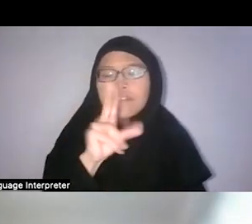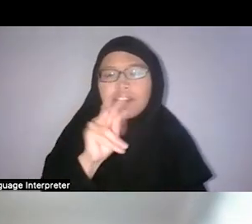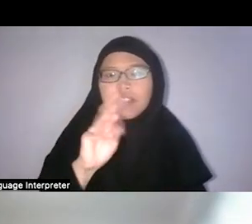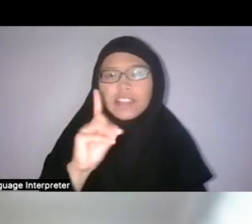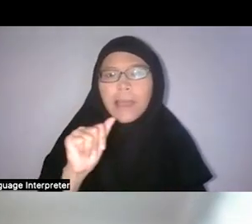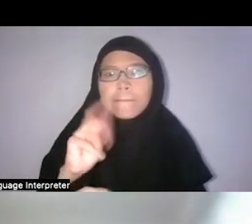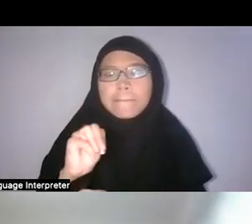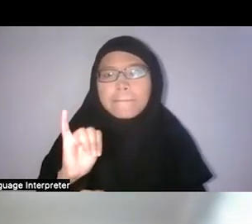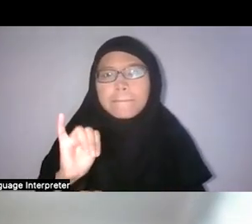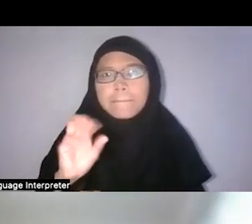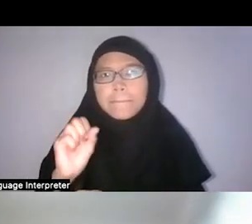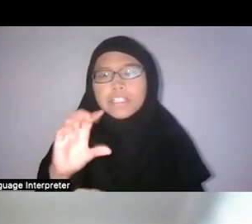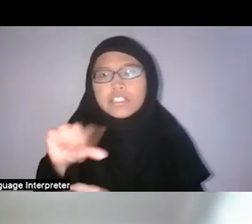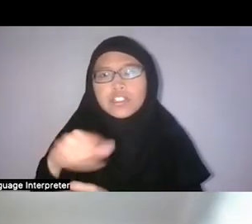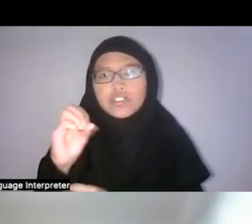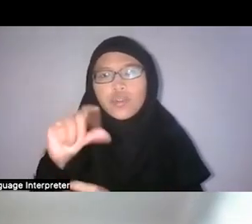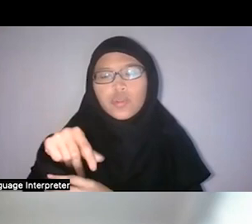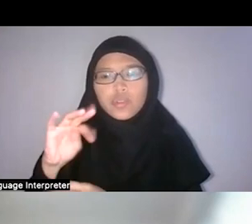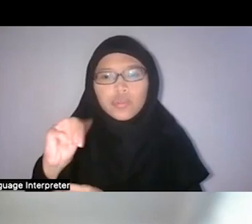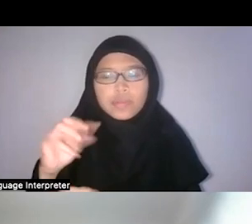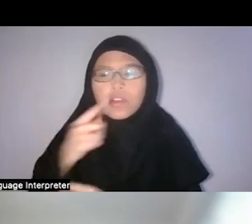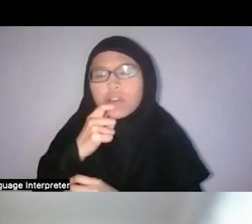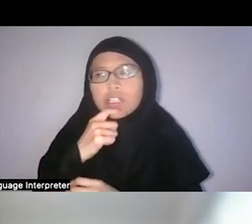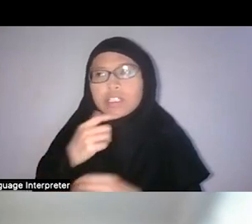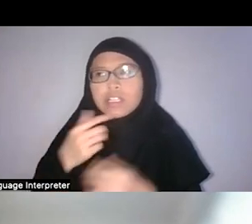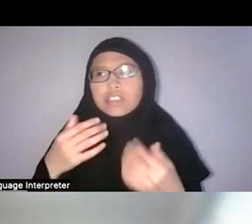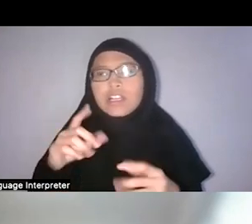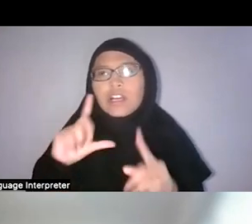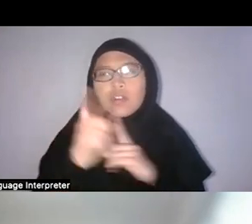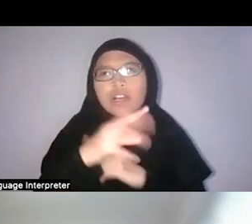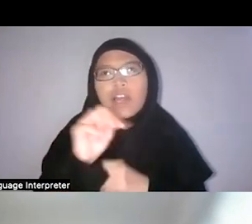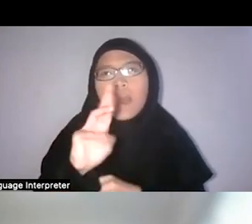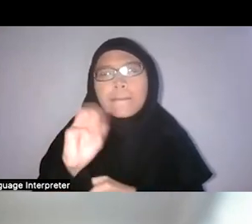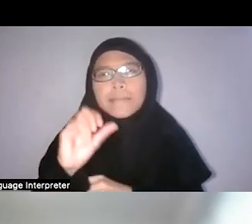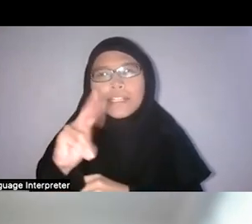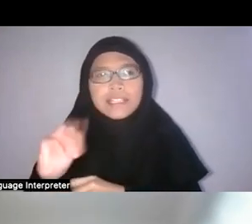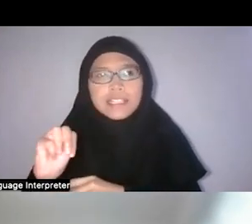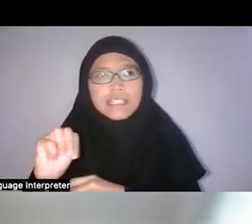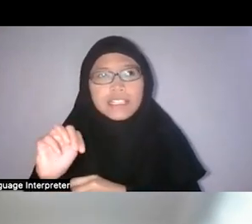So it was hybridised by this local Armenian woman Agnes Joaquim. And...